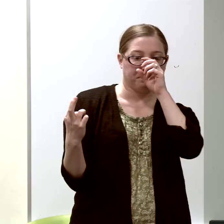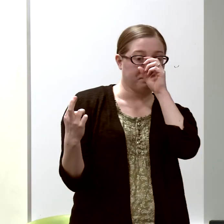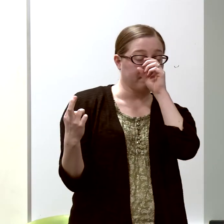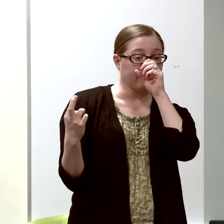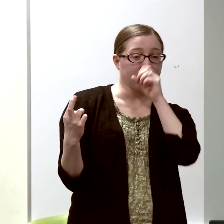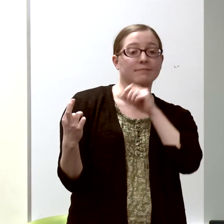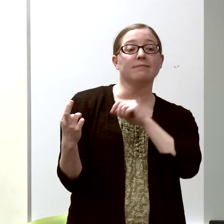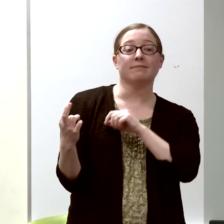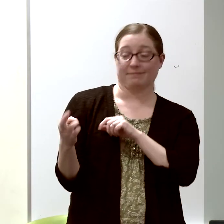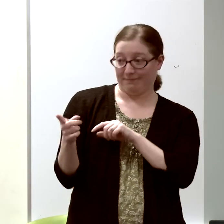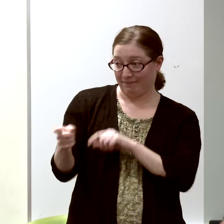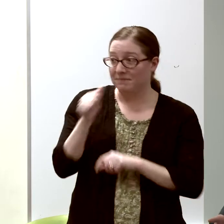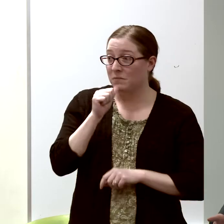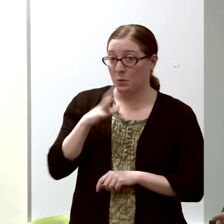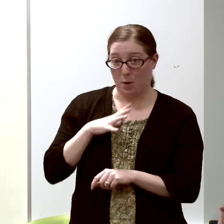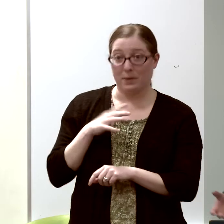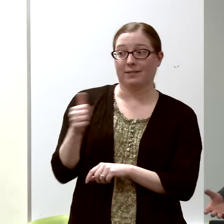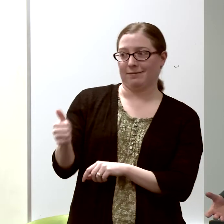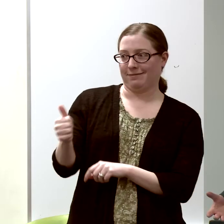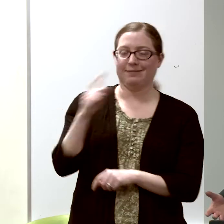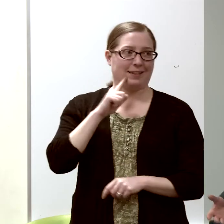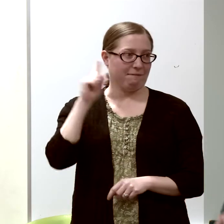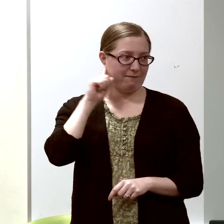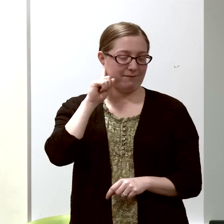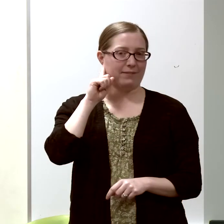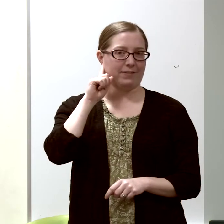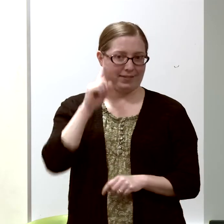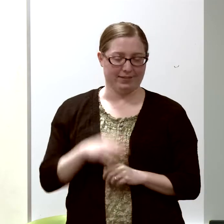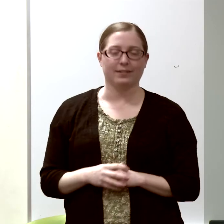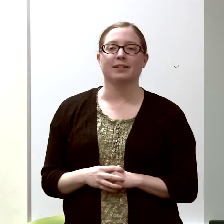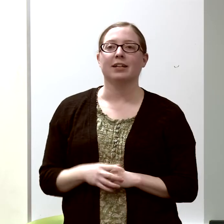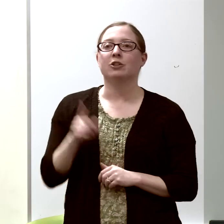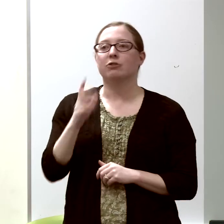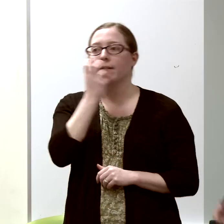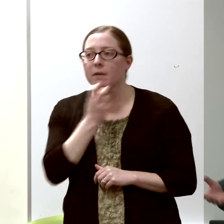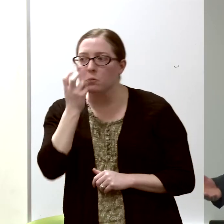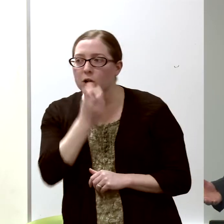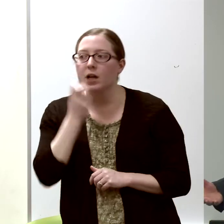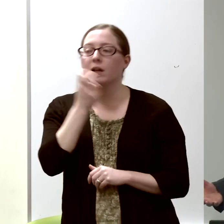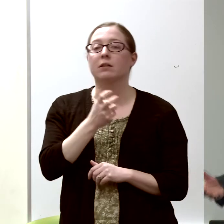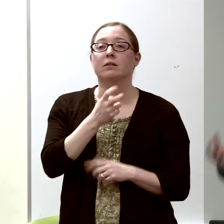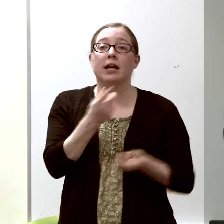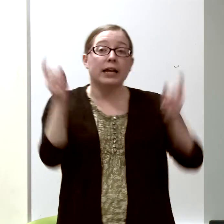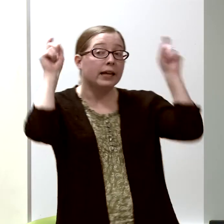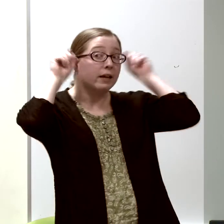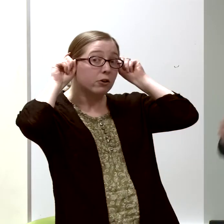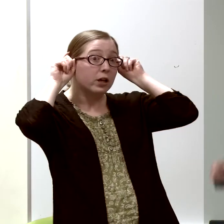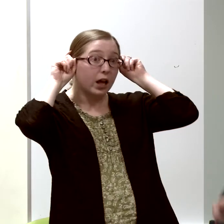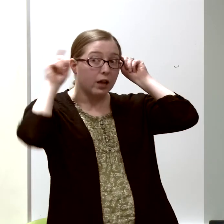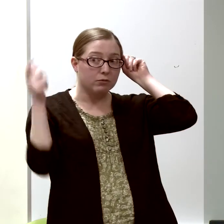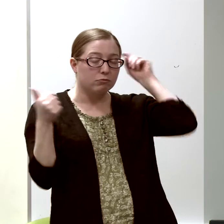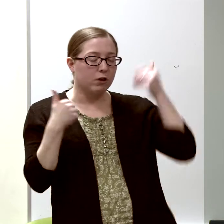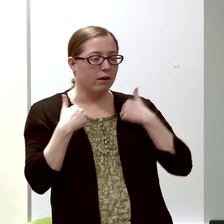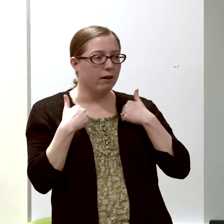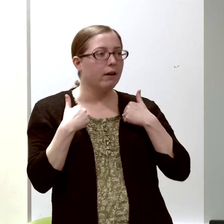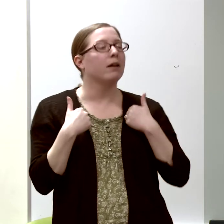was a woman who was deaf. She was-- She lipread, had hearing aids,